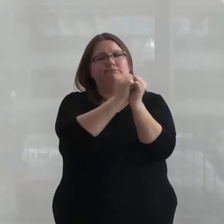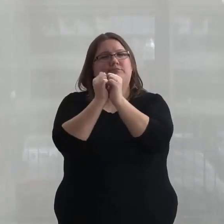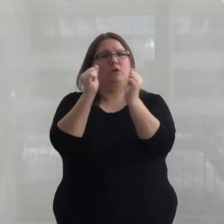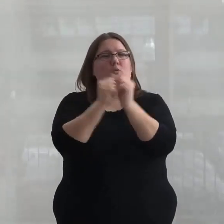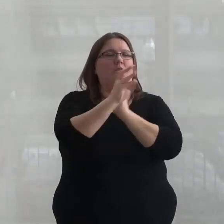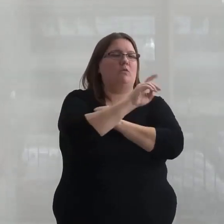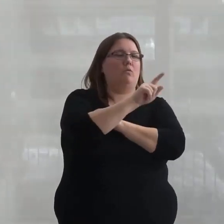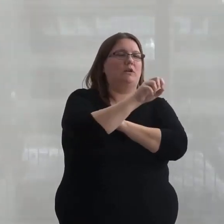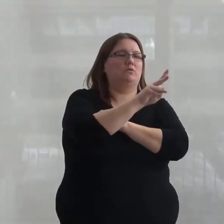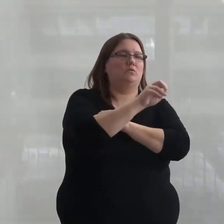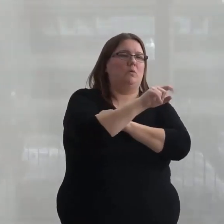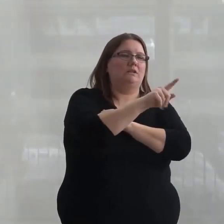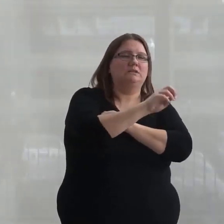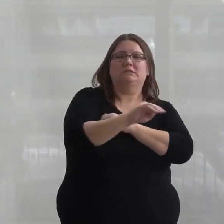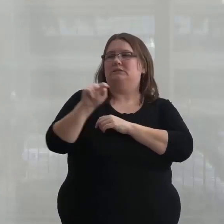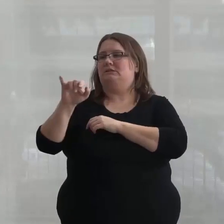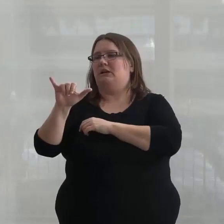Wet'suwet'en and with Tyendinaga and everybody else across